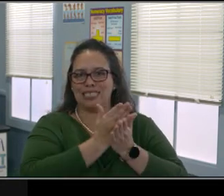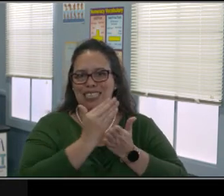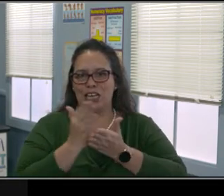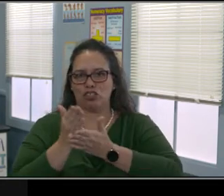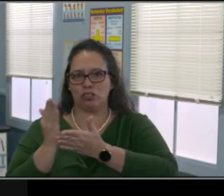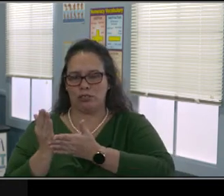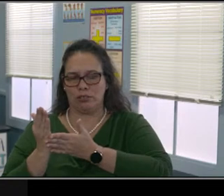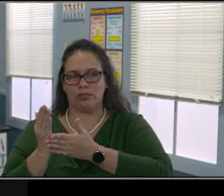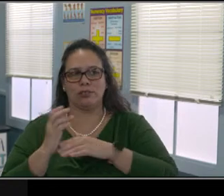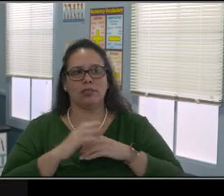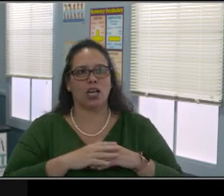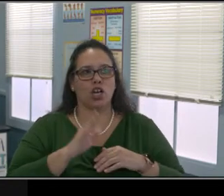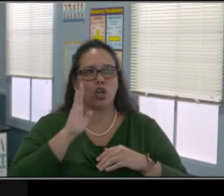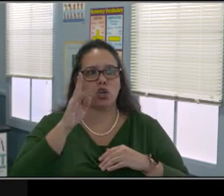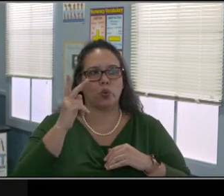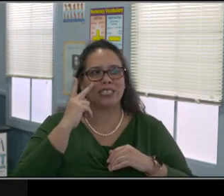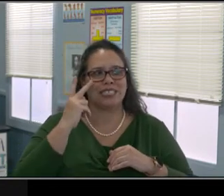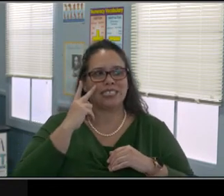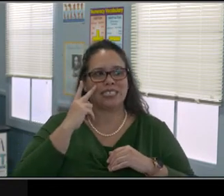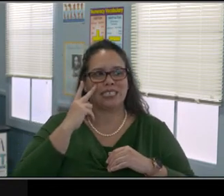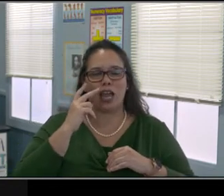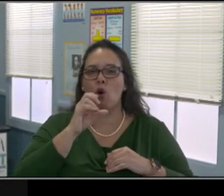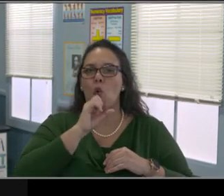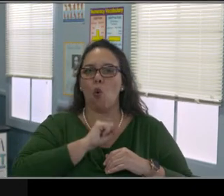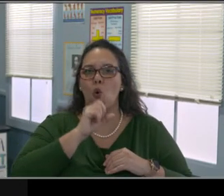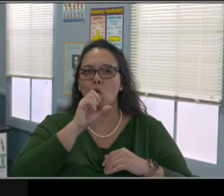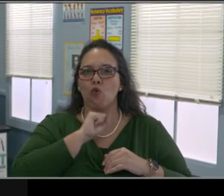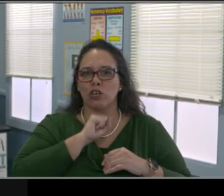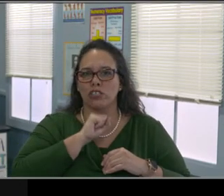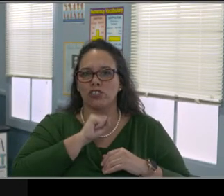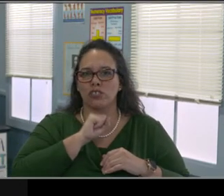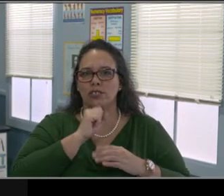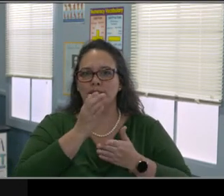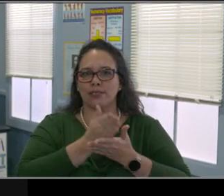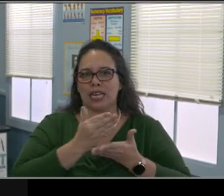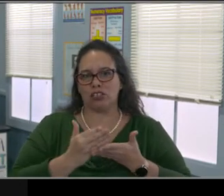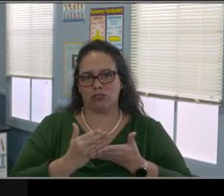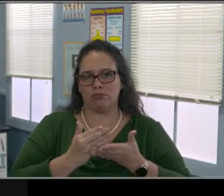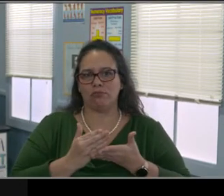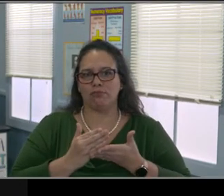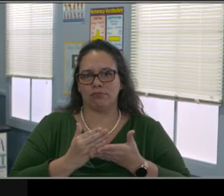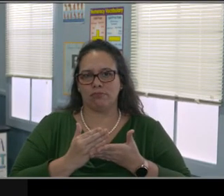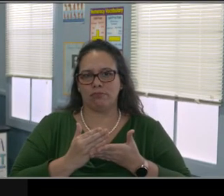So let's go right into it and talk about the first section that statement.